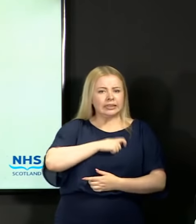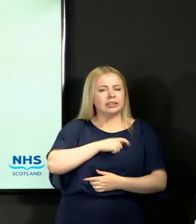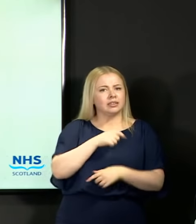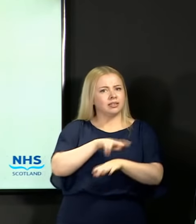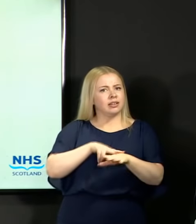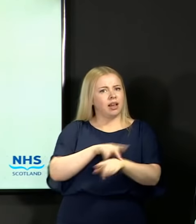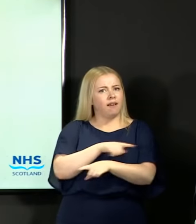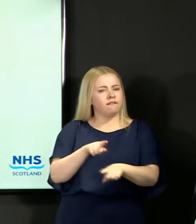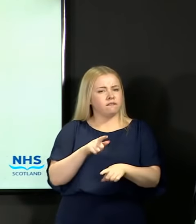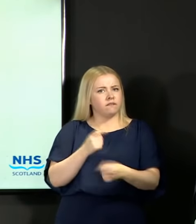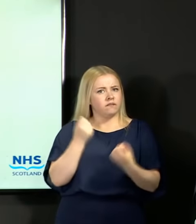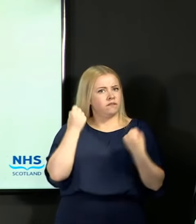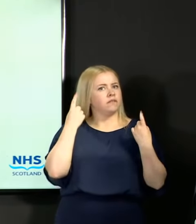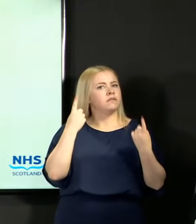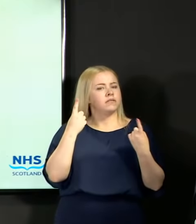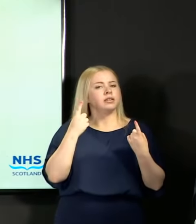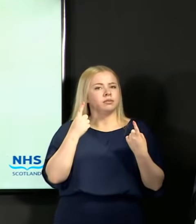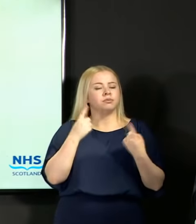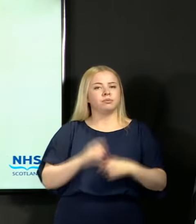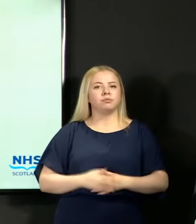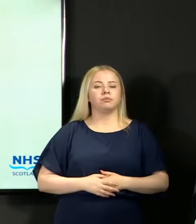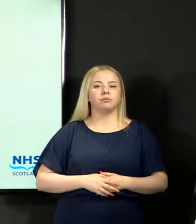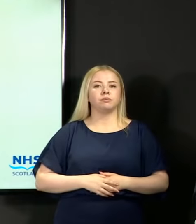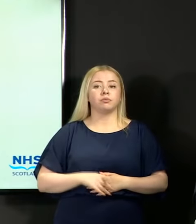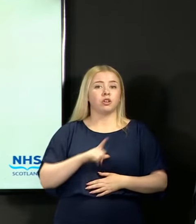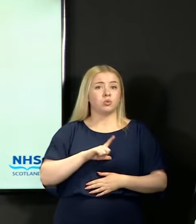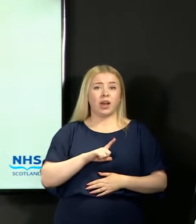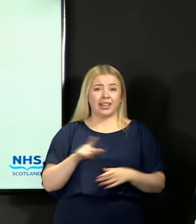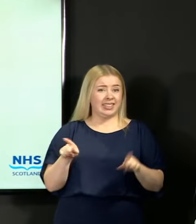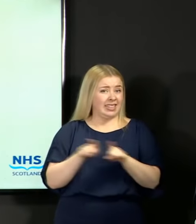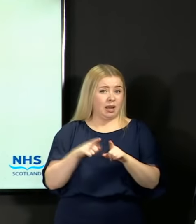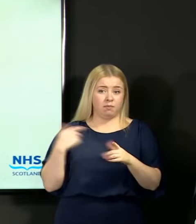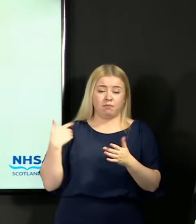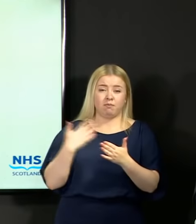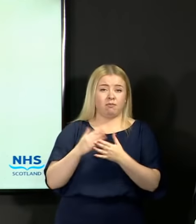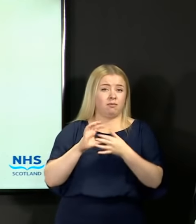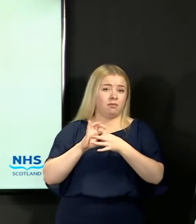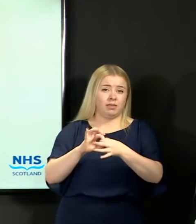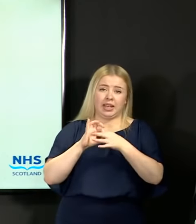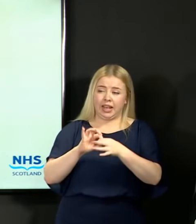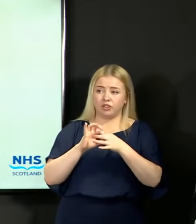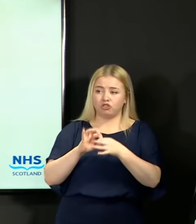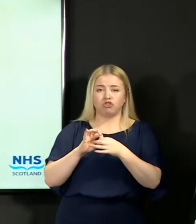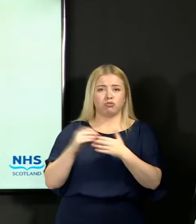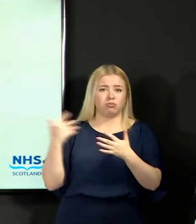And that is why we will engage, as we have done for months, on a perpetual basis, constructively